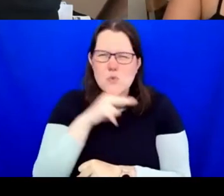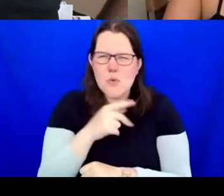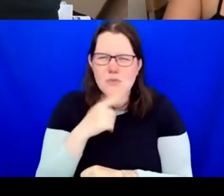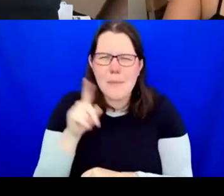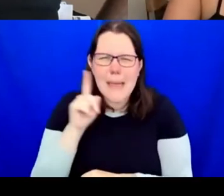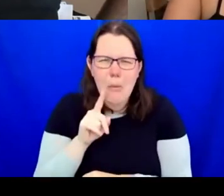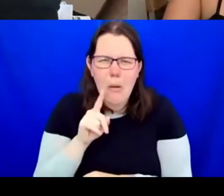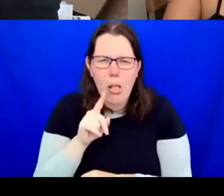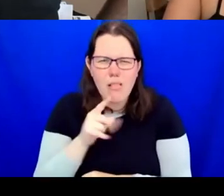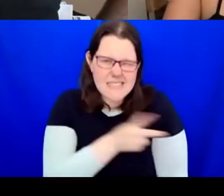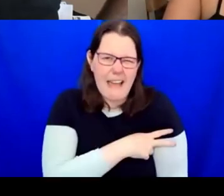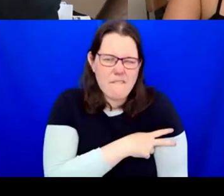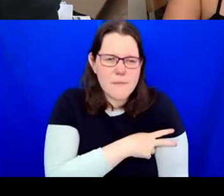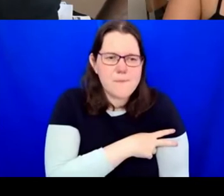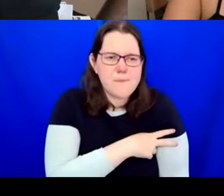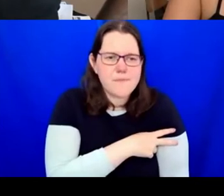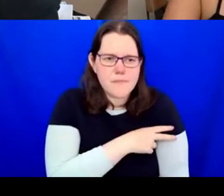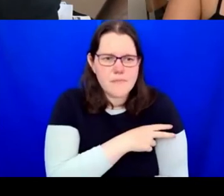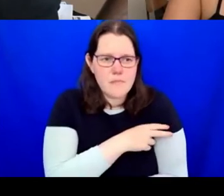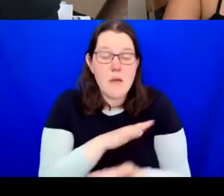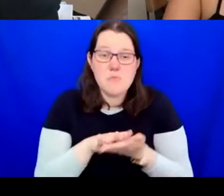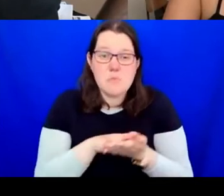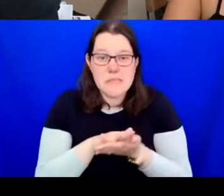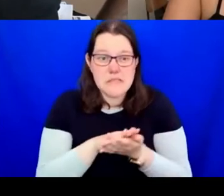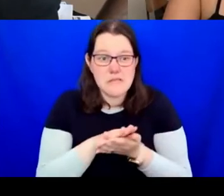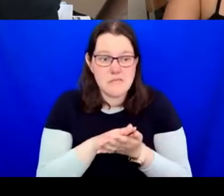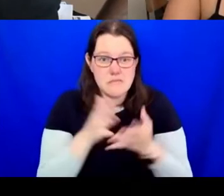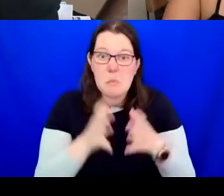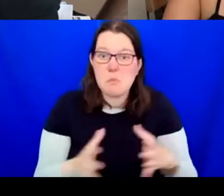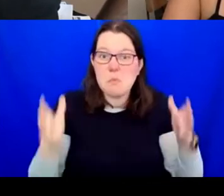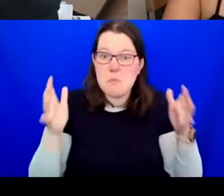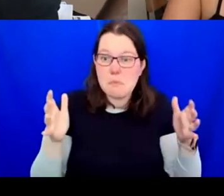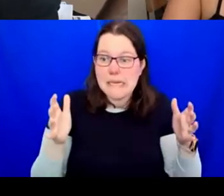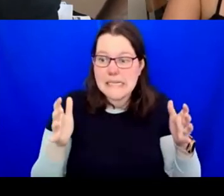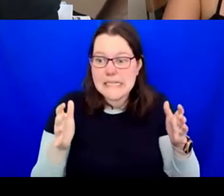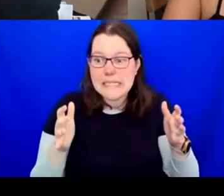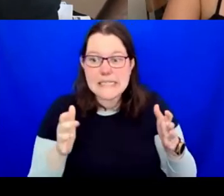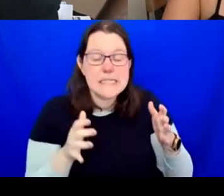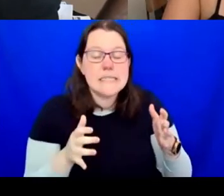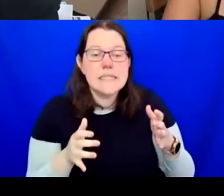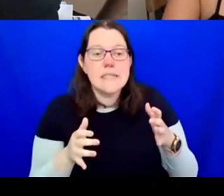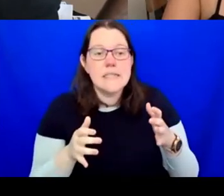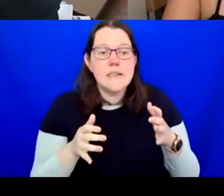so we're a fairly chunky workforce. I think the most important thing is that you